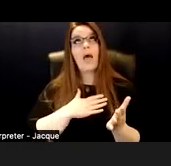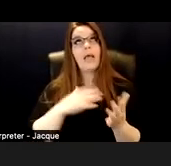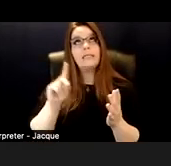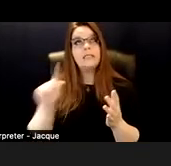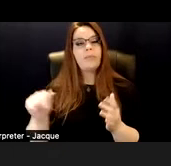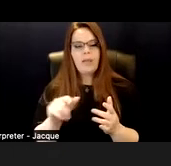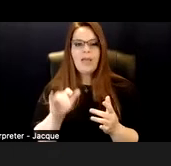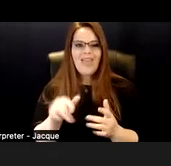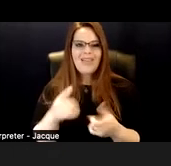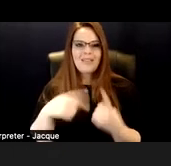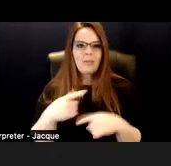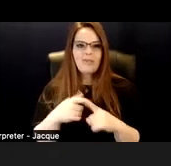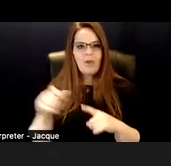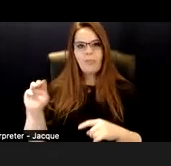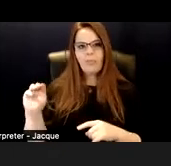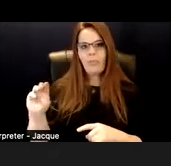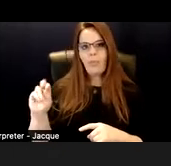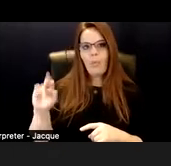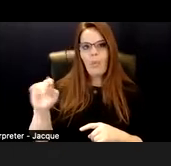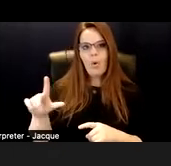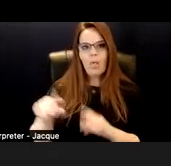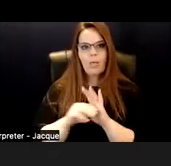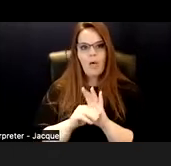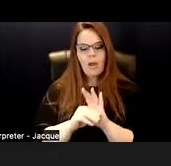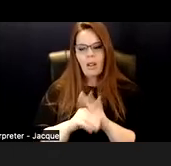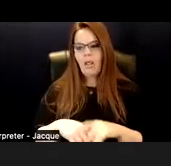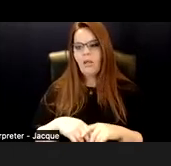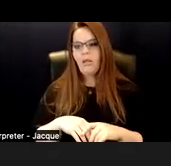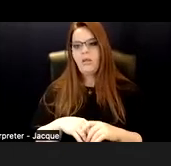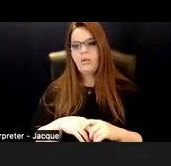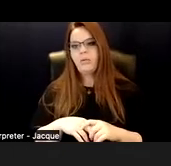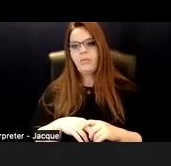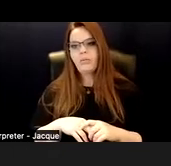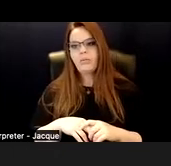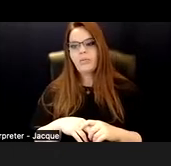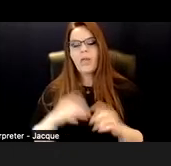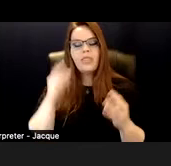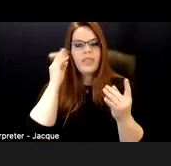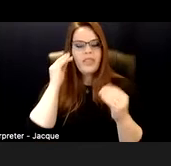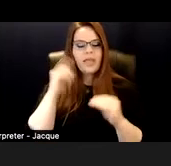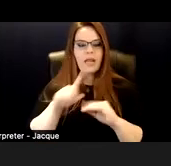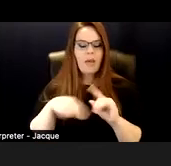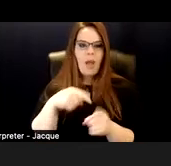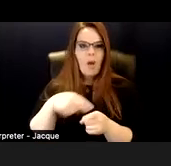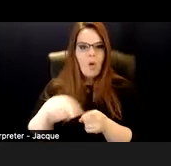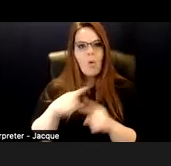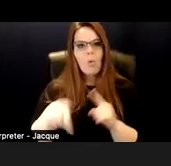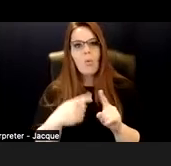But kind of thinking around when people said that autism